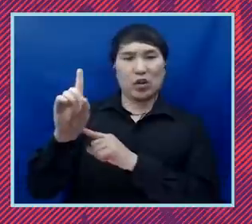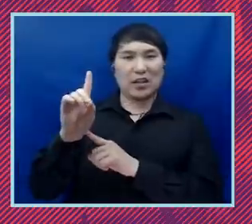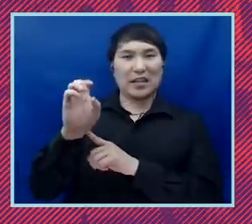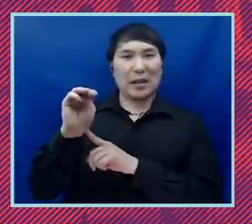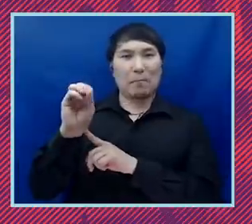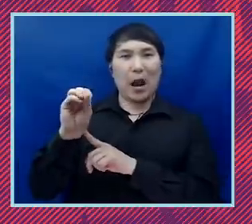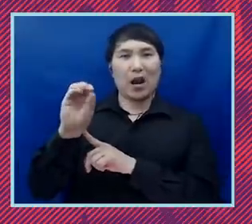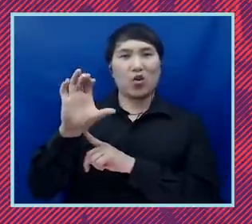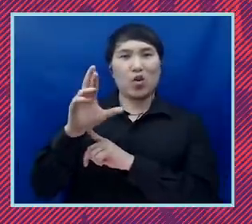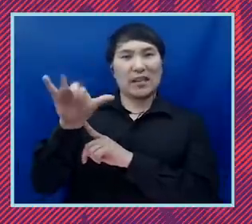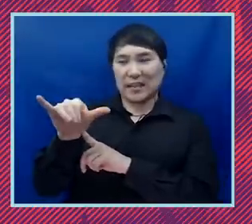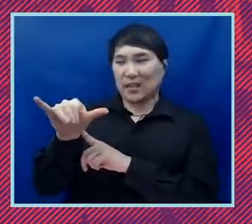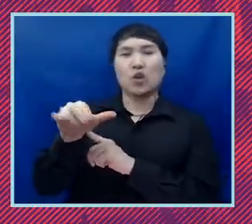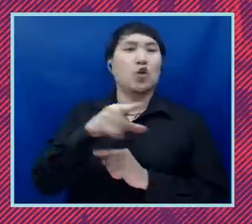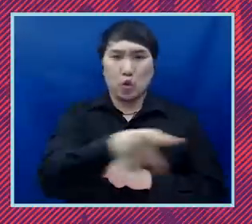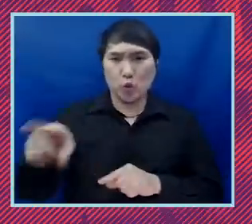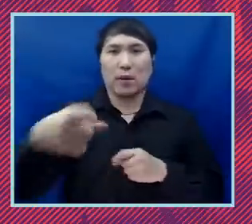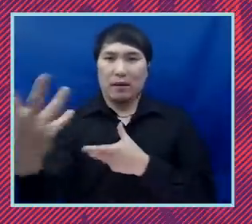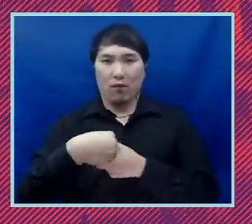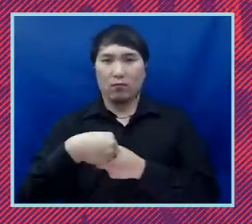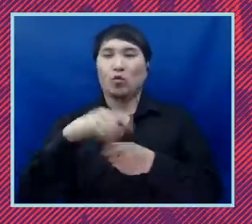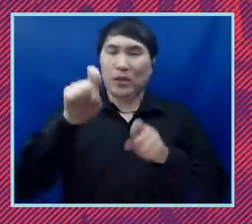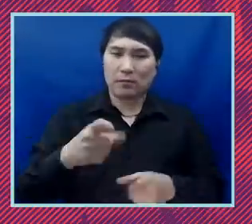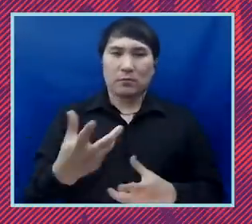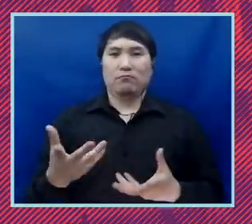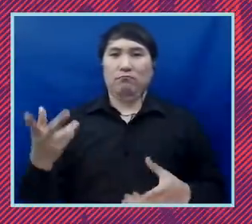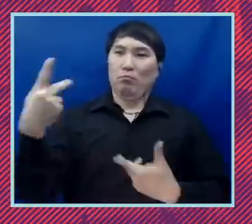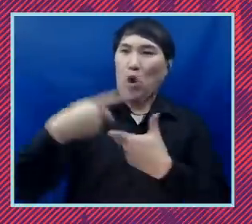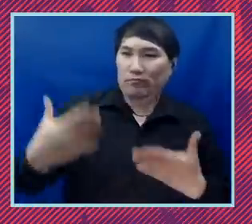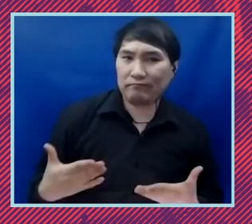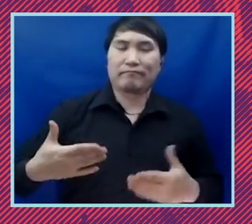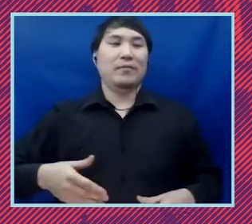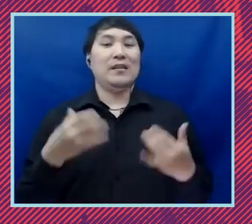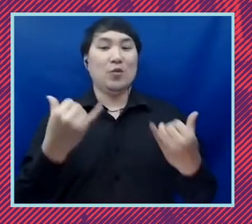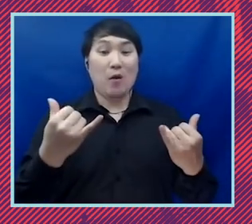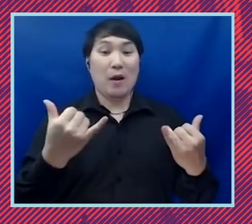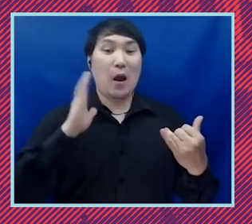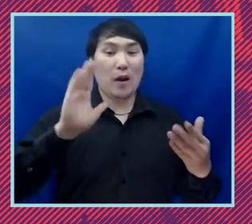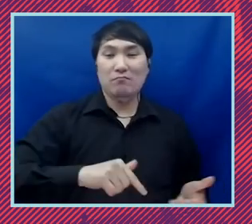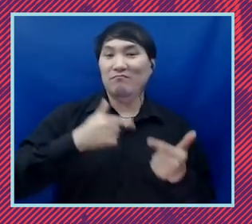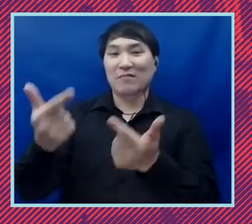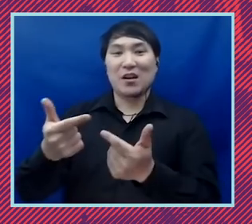program that you have to engage in.So let me then just turn over now and introduce you to -- we also